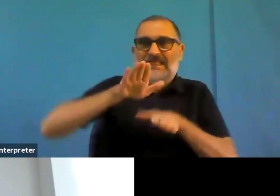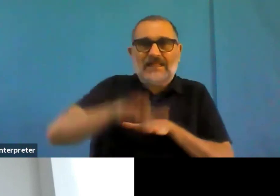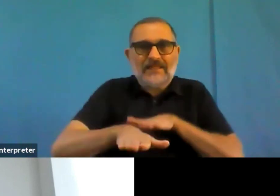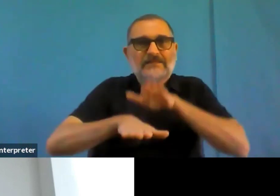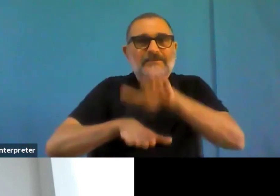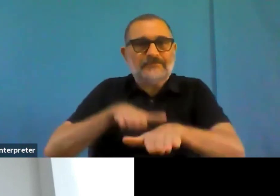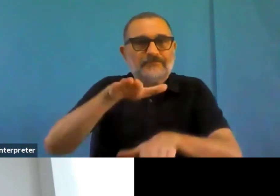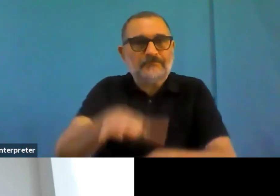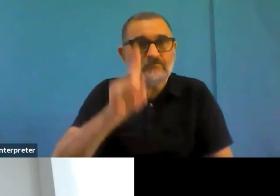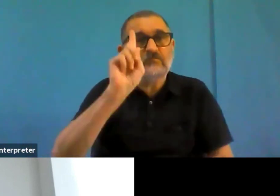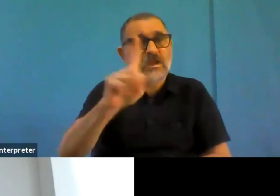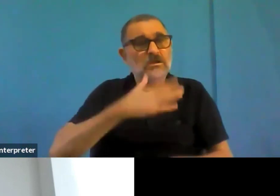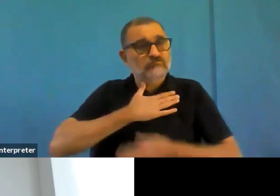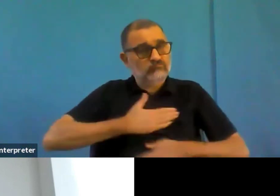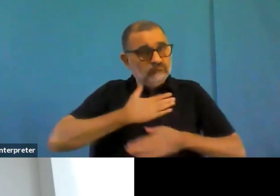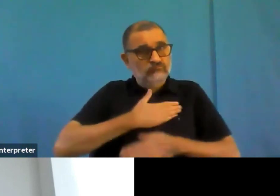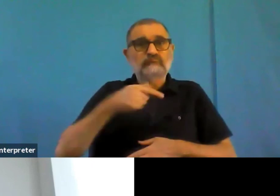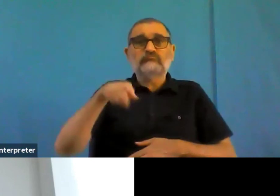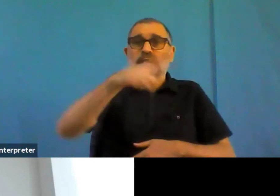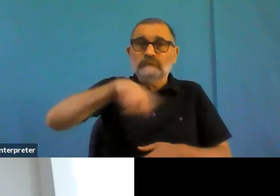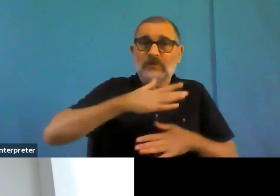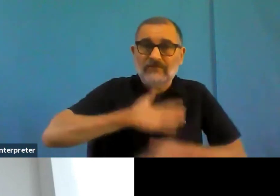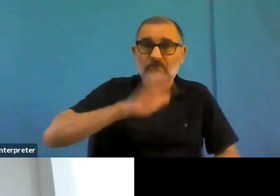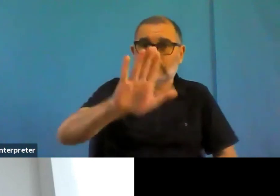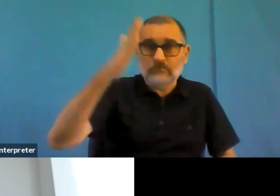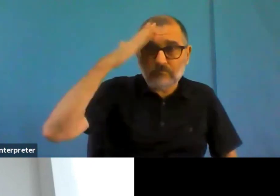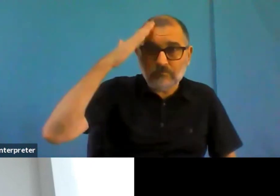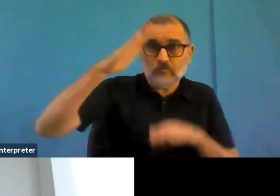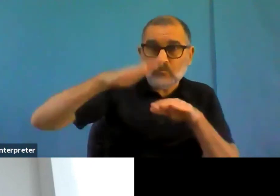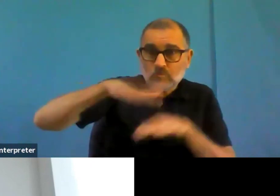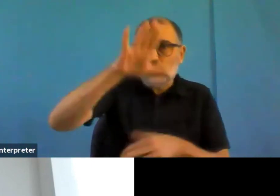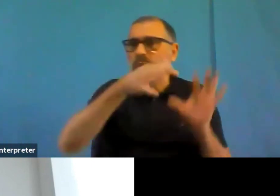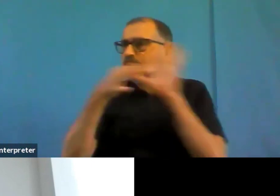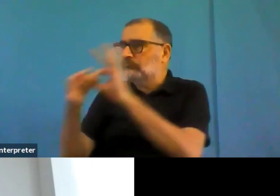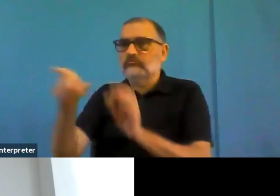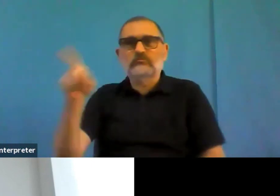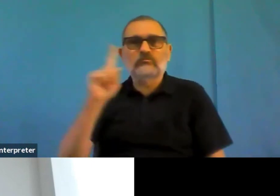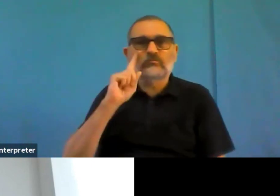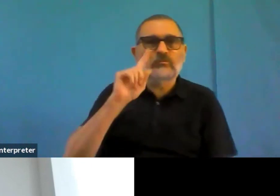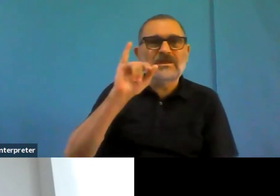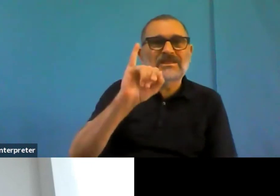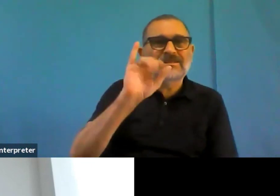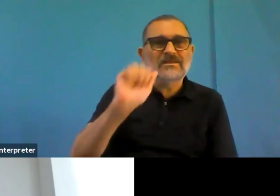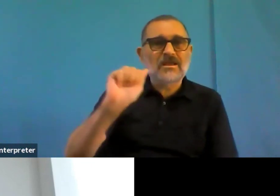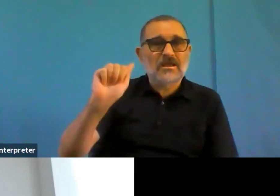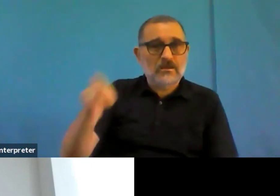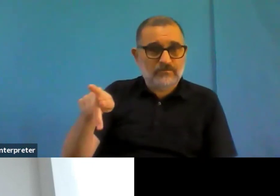We have a brand new newsletter coming up every month and we will have webinars throughout October and November as well.